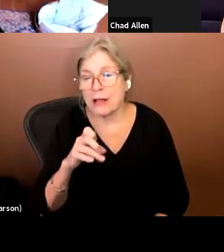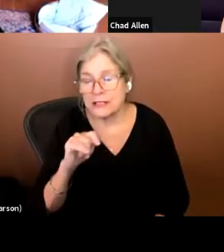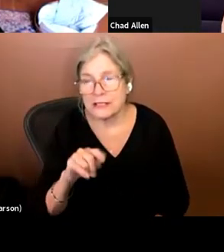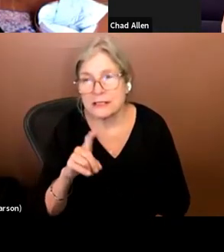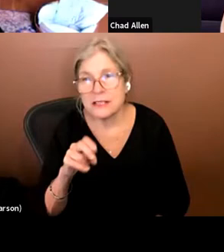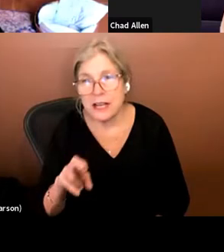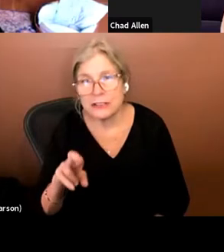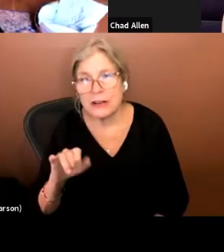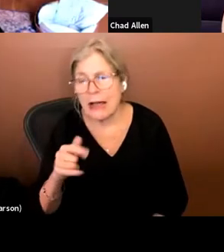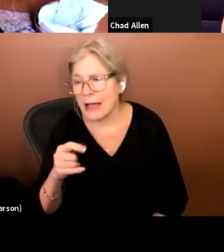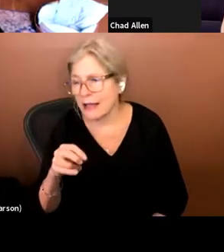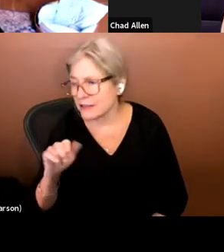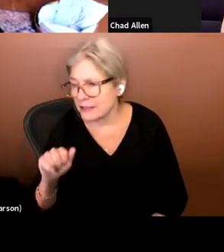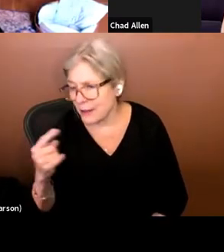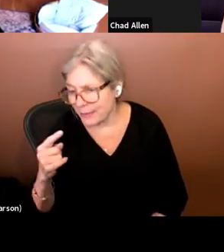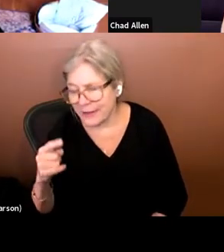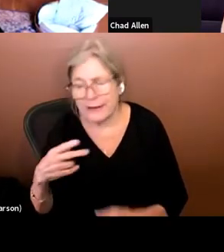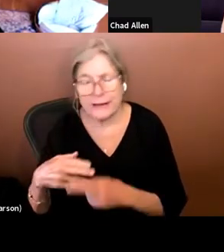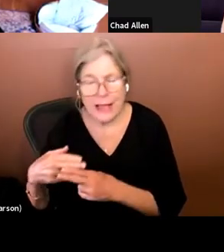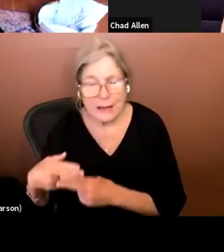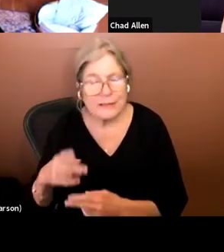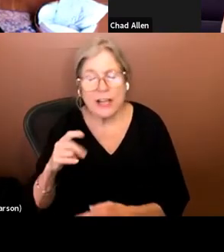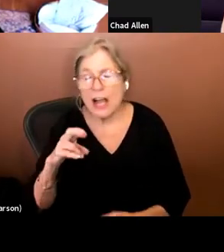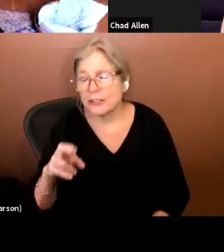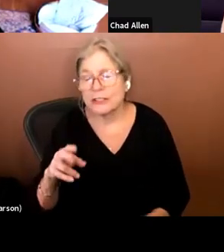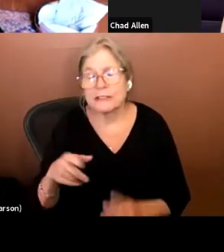North Carolina and USC and UCLA